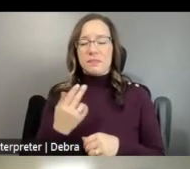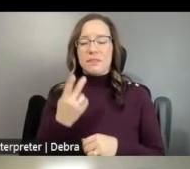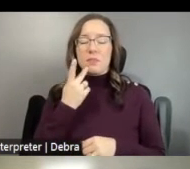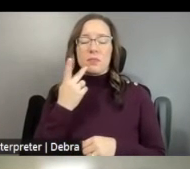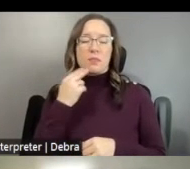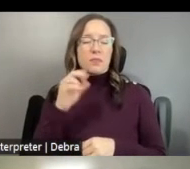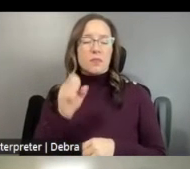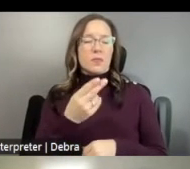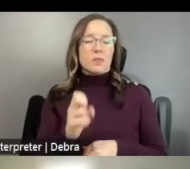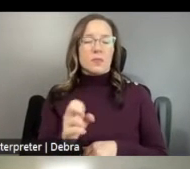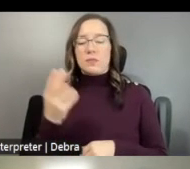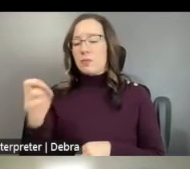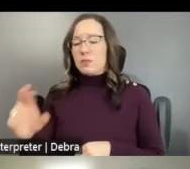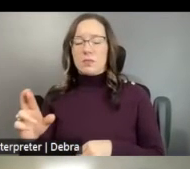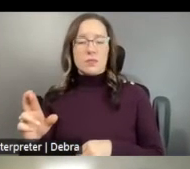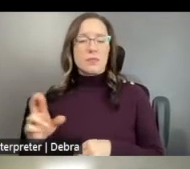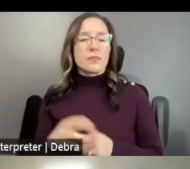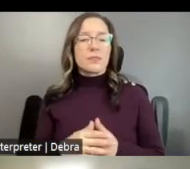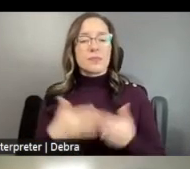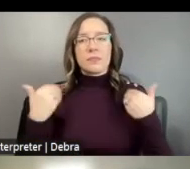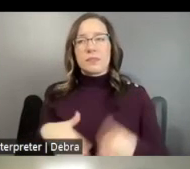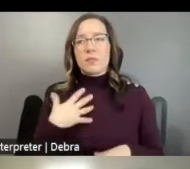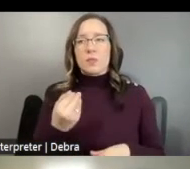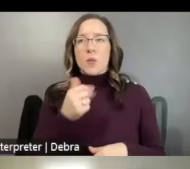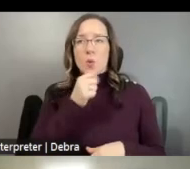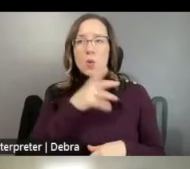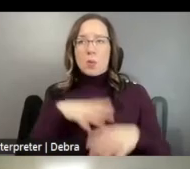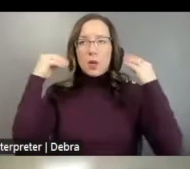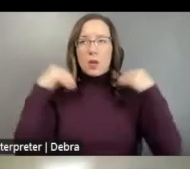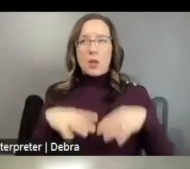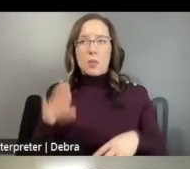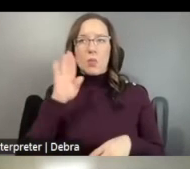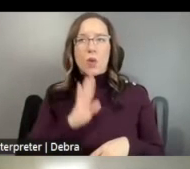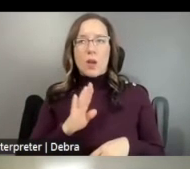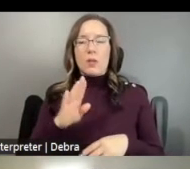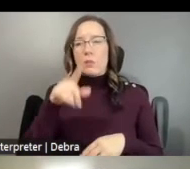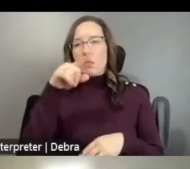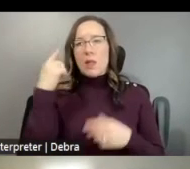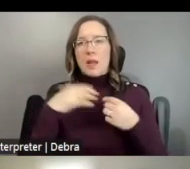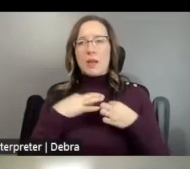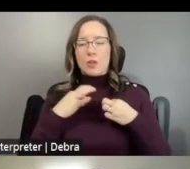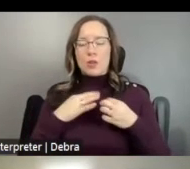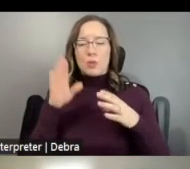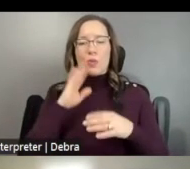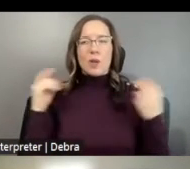PRONOUNS. I AM A WHITE WOMAN WITH LONG BROWN HAIR WEARING A BLACK SHIRT AND BROWN SWEATER. I